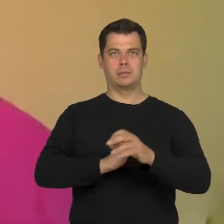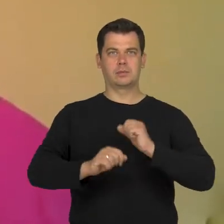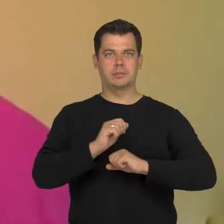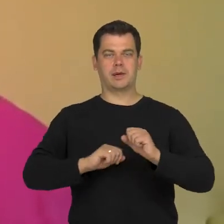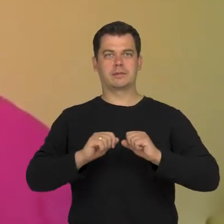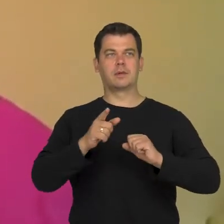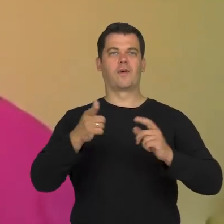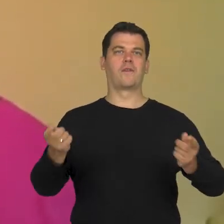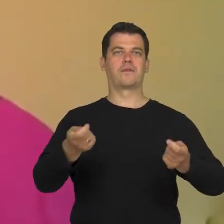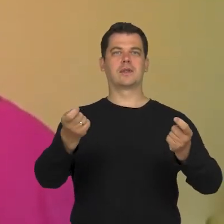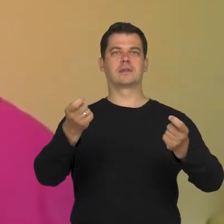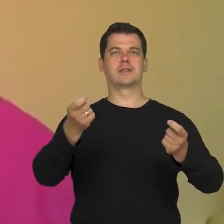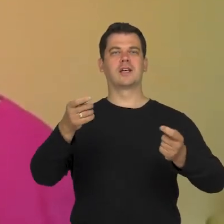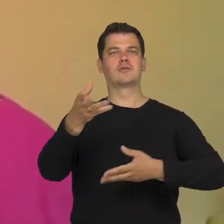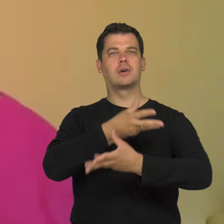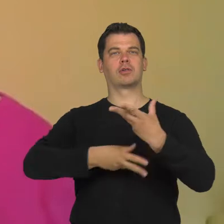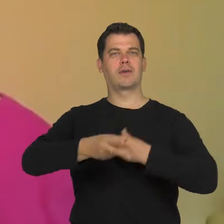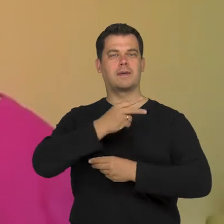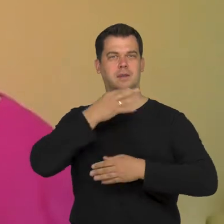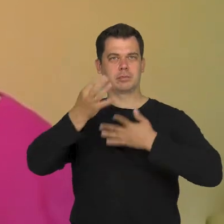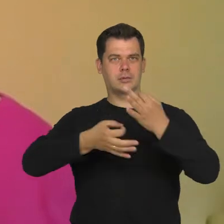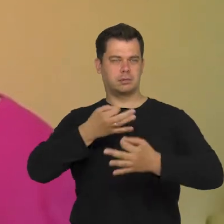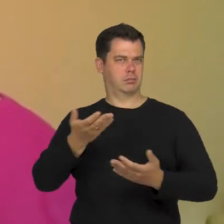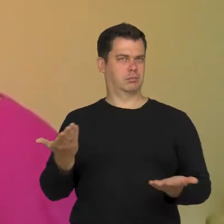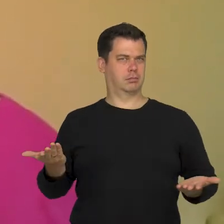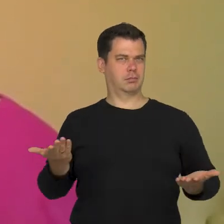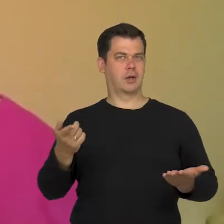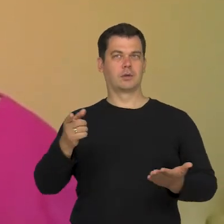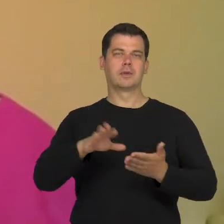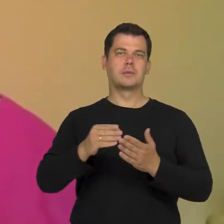to participate in the Festiwalu Zaczarowanej Piosenki? (Enchanted Song Festival). What if mr. Marcin